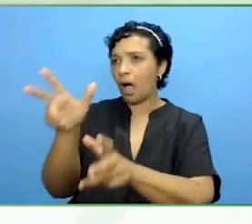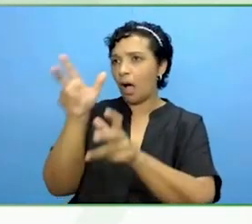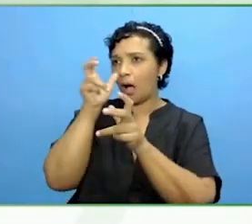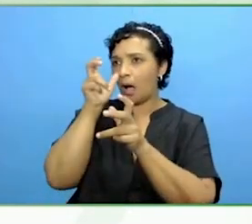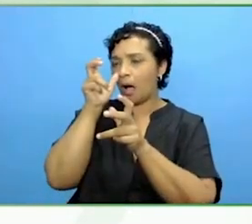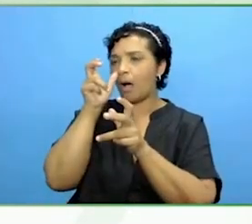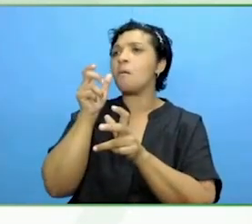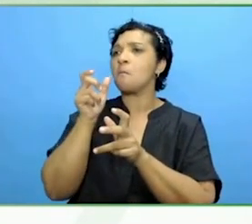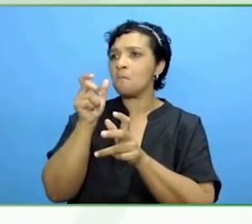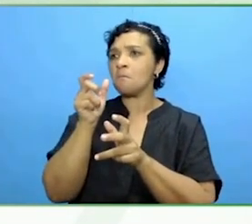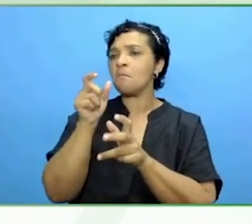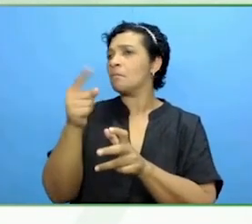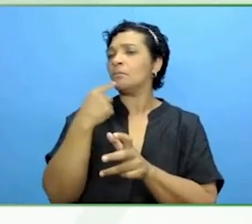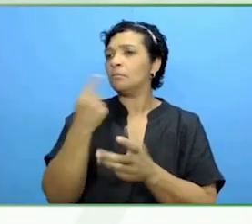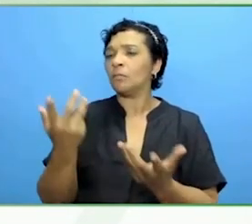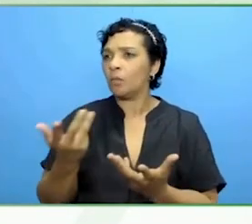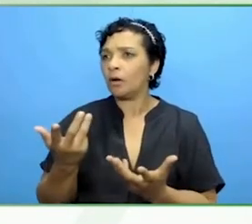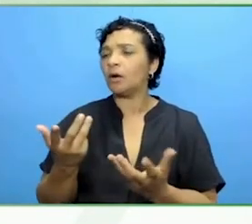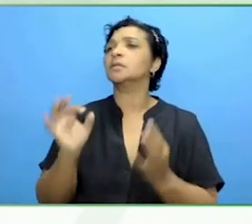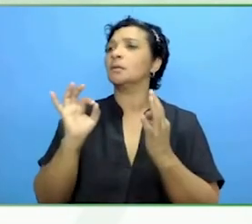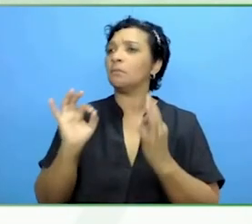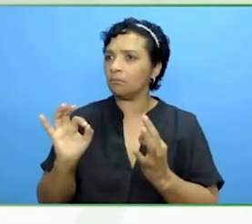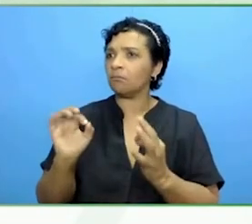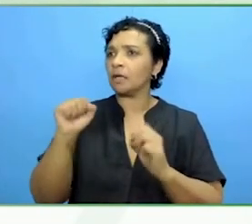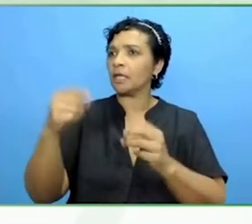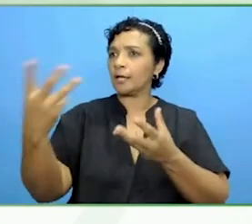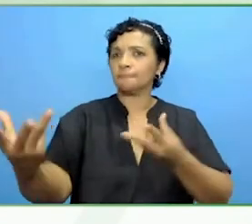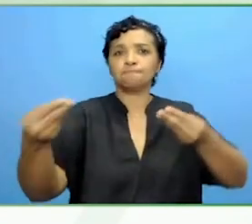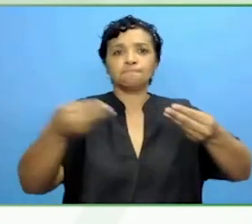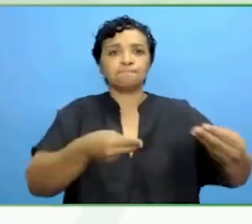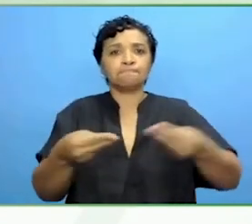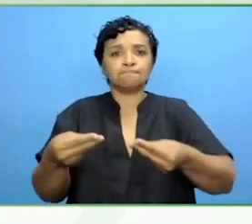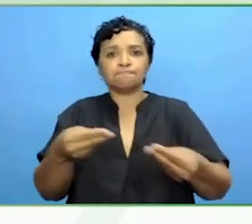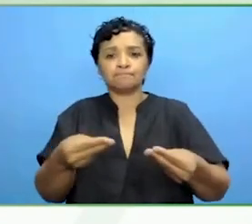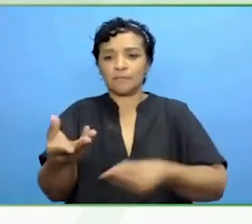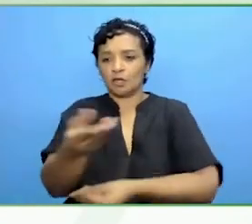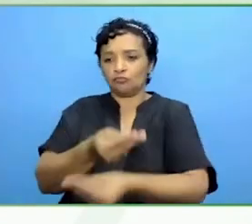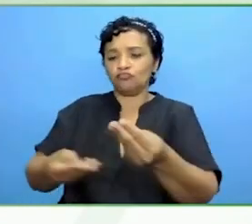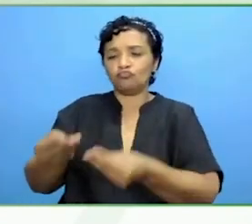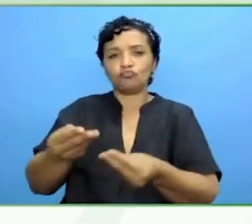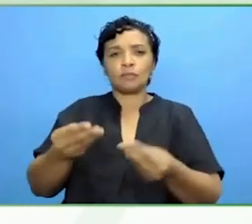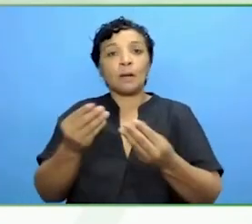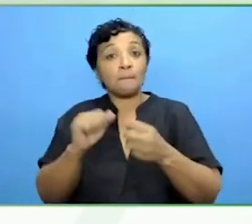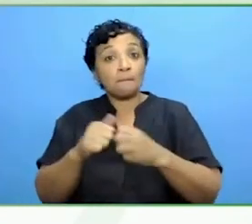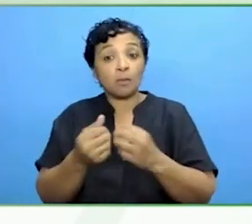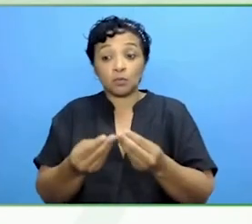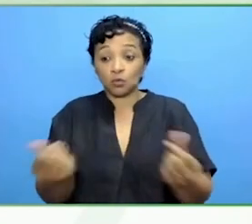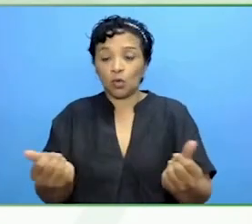say and then try to codevelop solutions which can maybe address the challenges or opportunities at present.